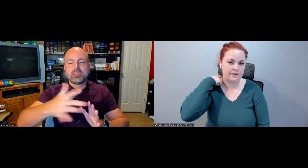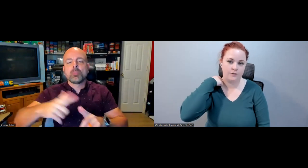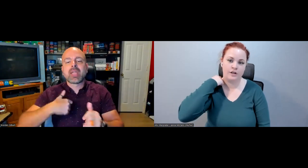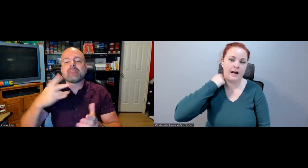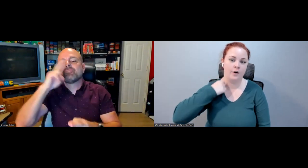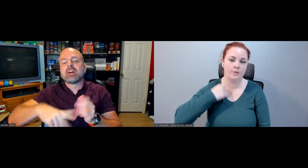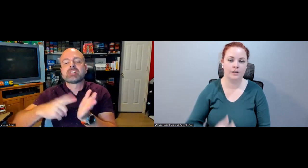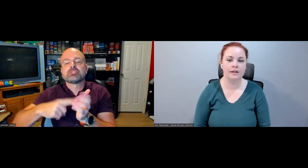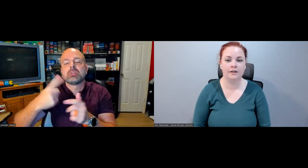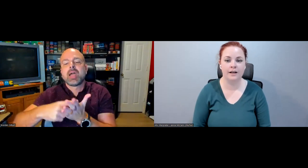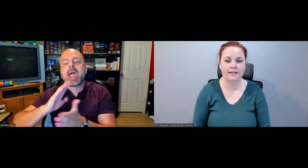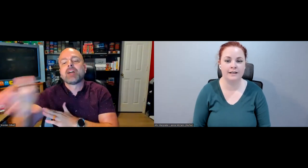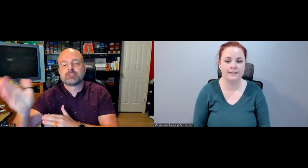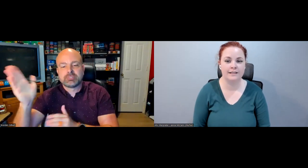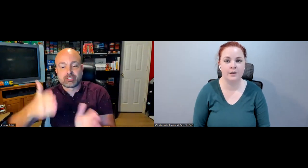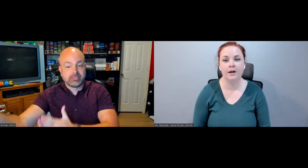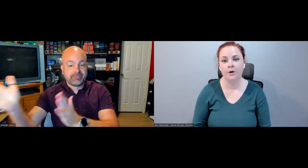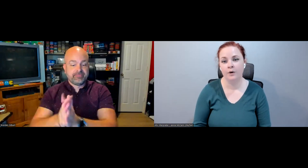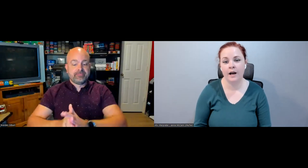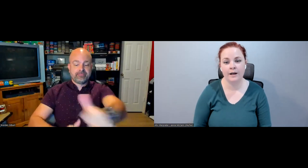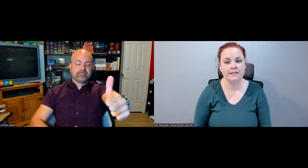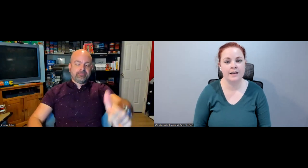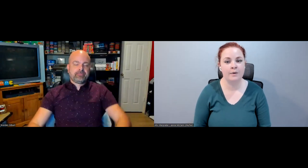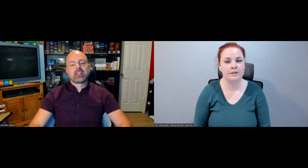give it over to Yao. I'm excited to see what Yao has to say about